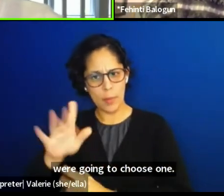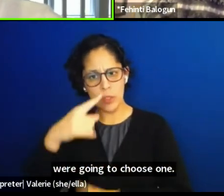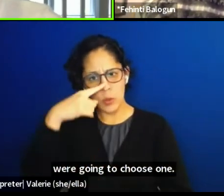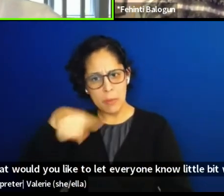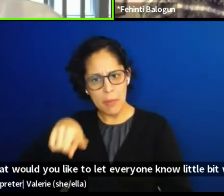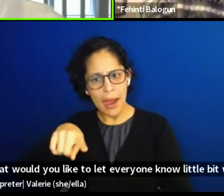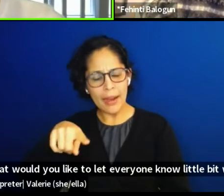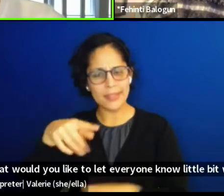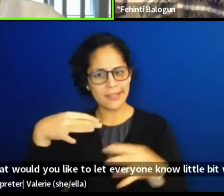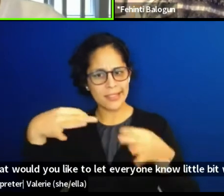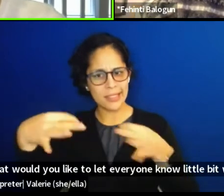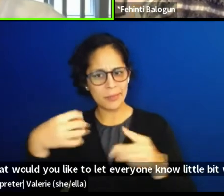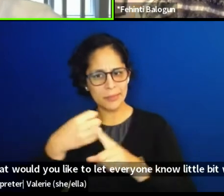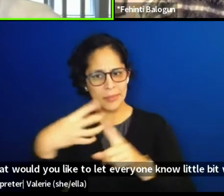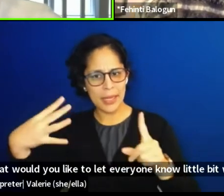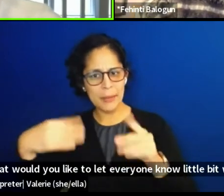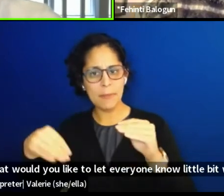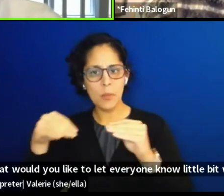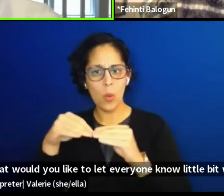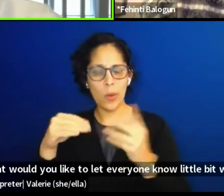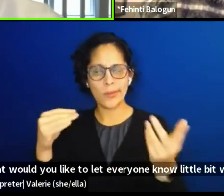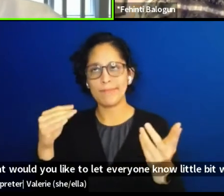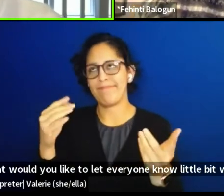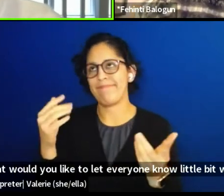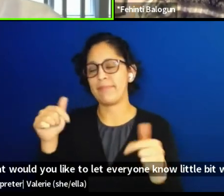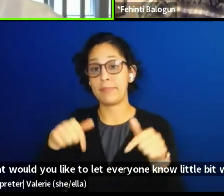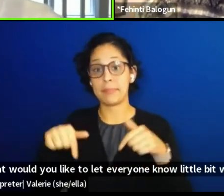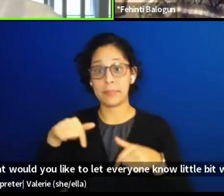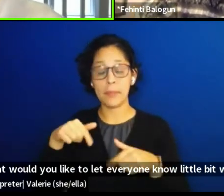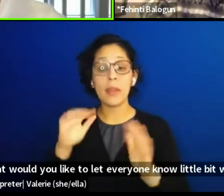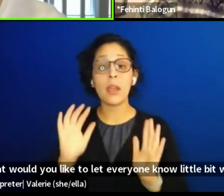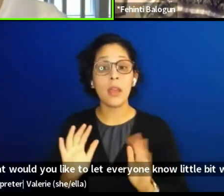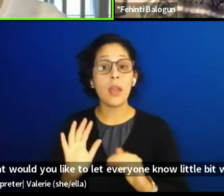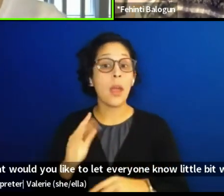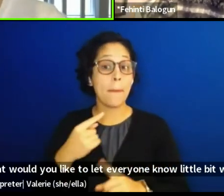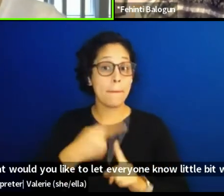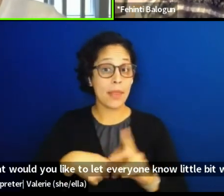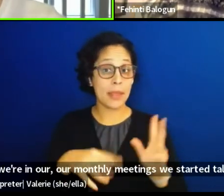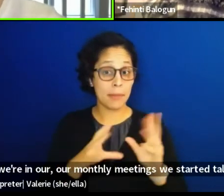when we're in our monthly meetings, we started talking a little bit through like our climate stories,